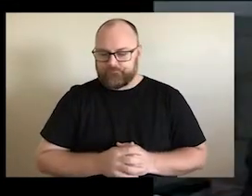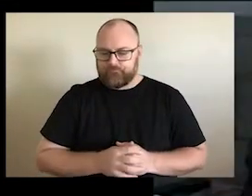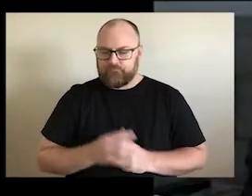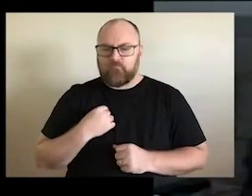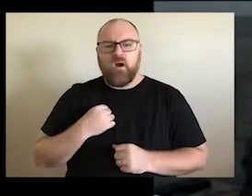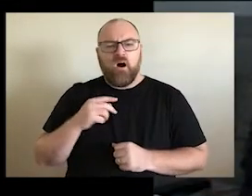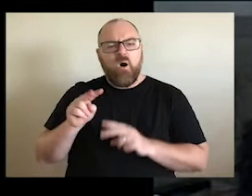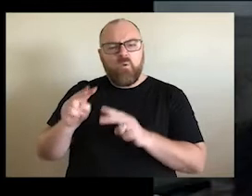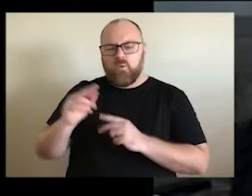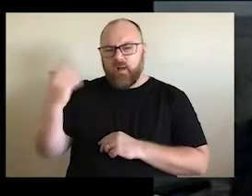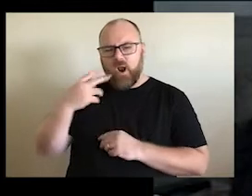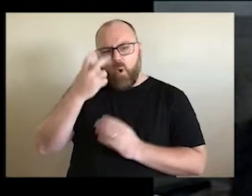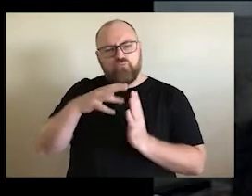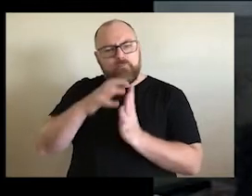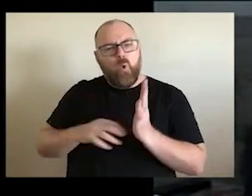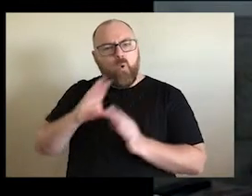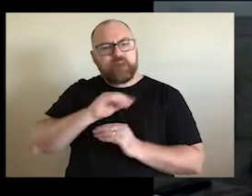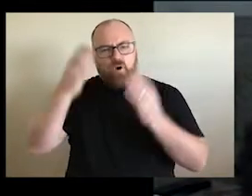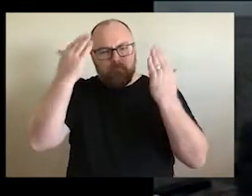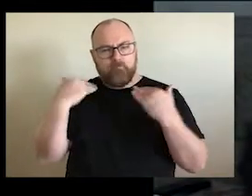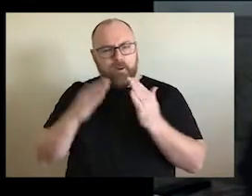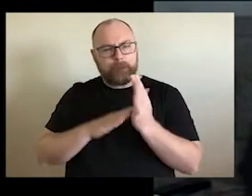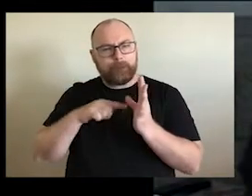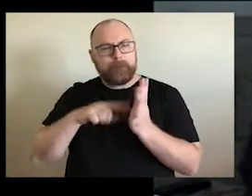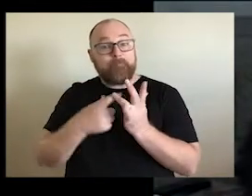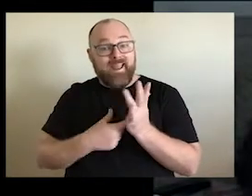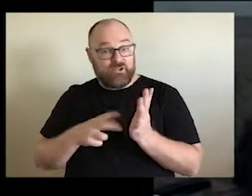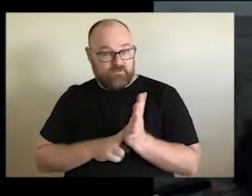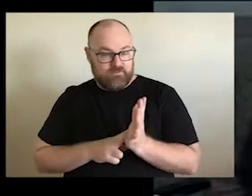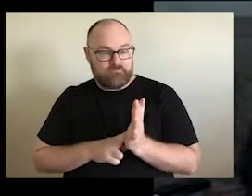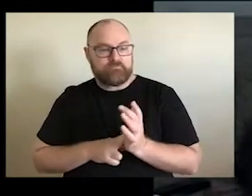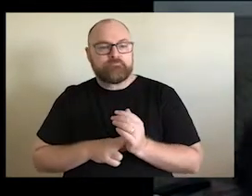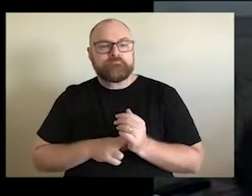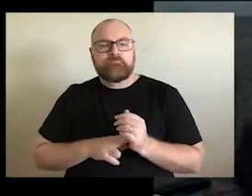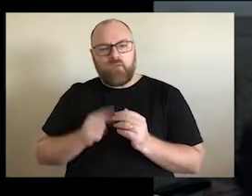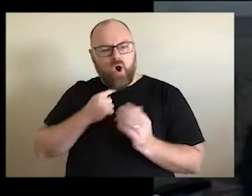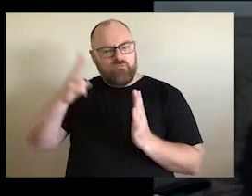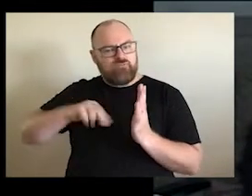reports and over the years, you know, she has to write this monthly report. And